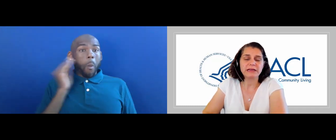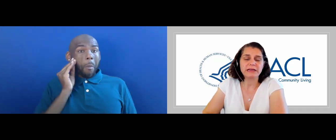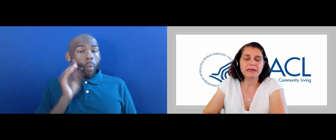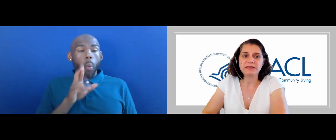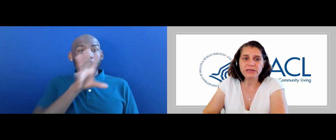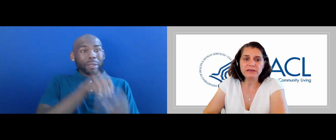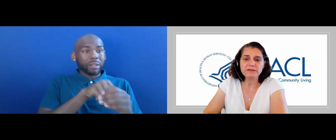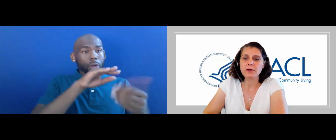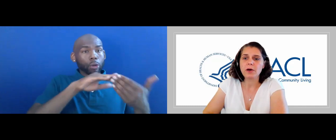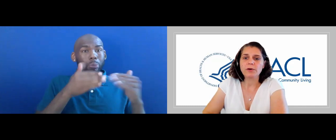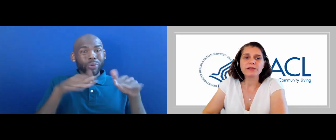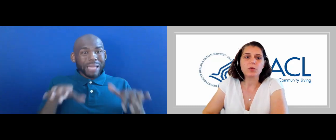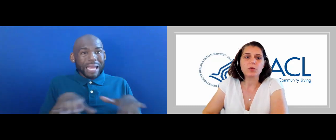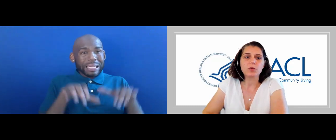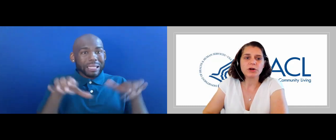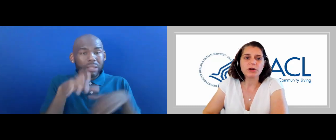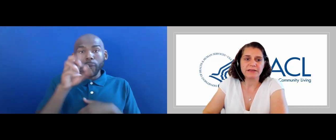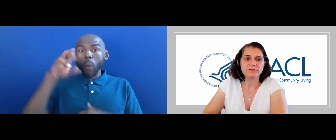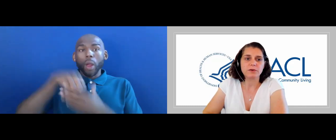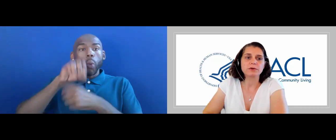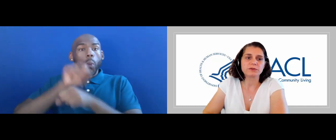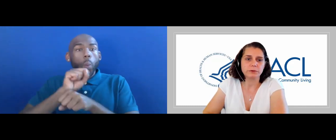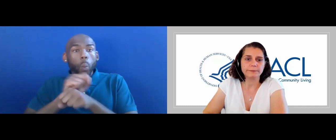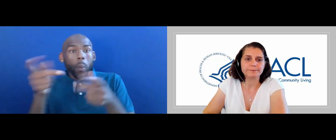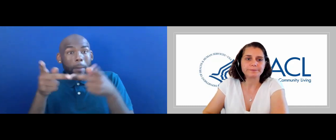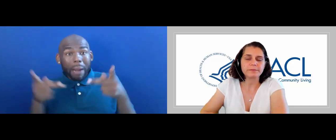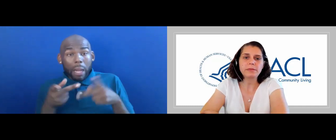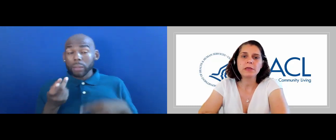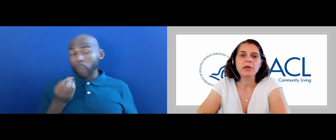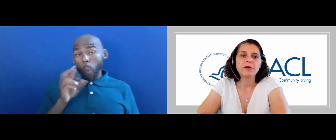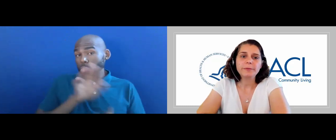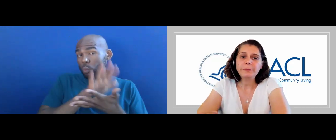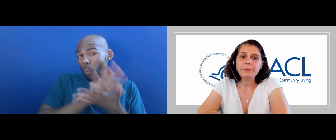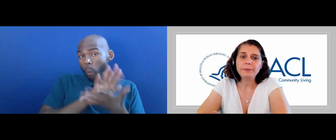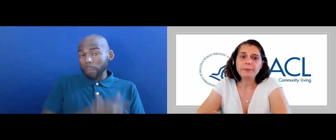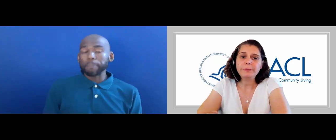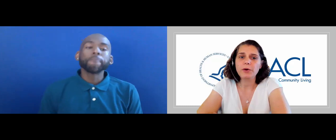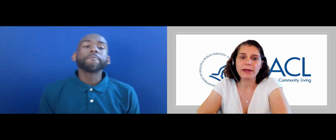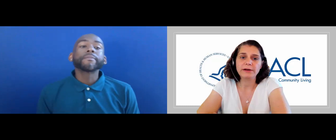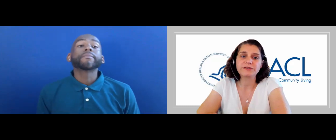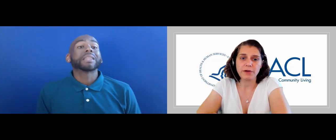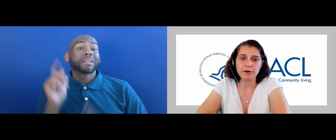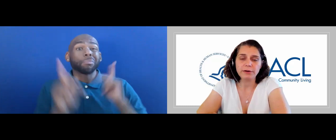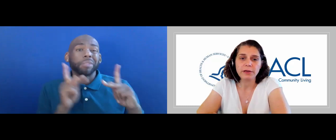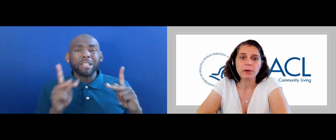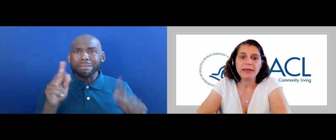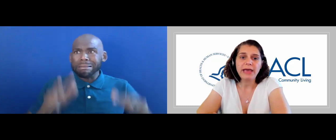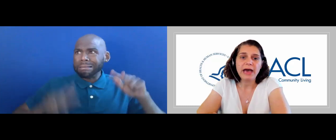COMMUNITY ACTIVITIES OR IN THE WORKPLACE OR SCHOOL. FOR PEOPLE WHO DON'T KNOW WHERE TO START, WE HAVE